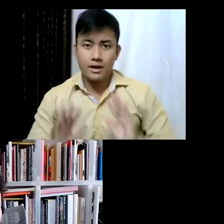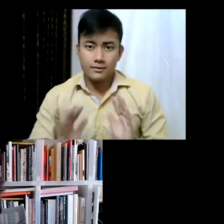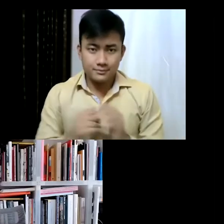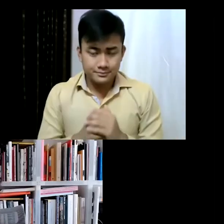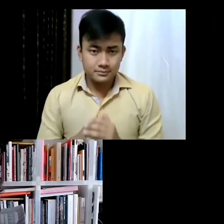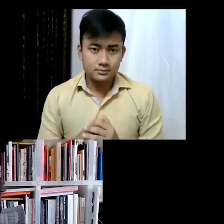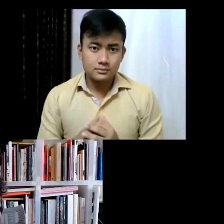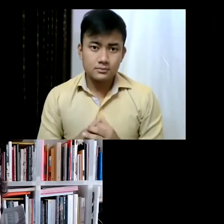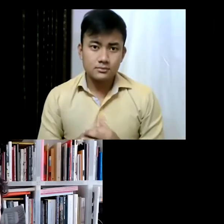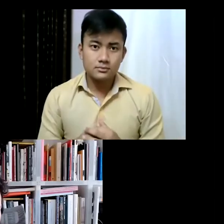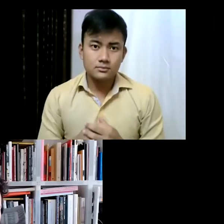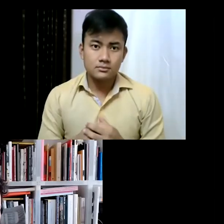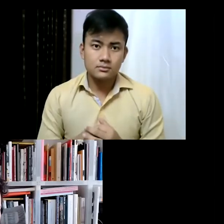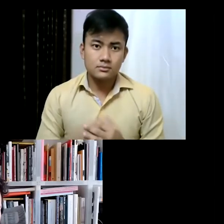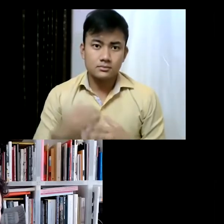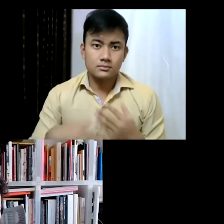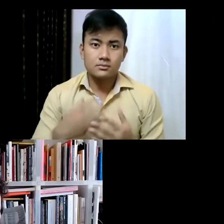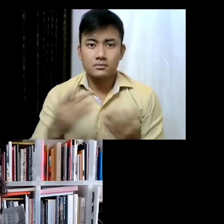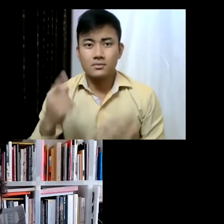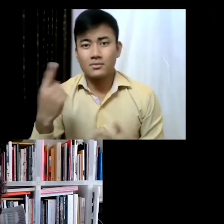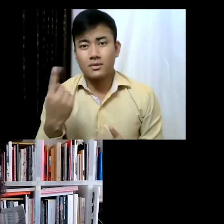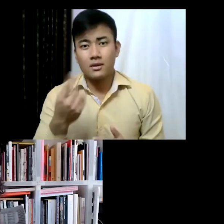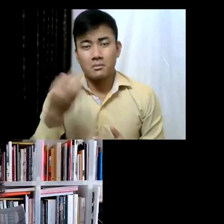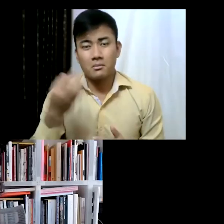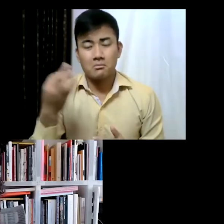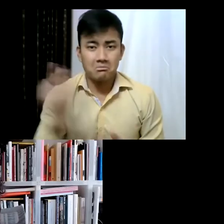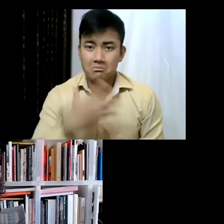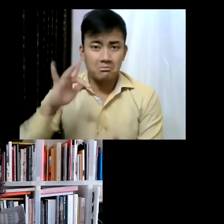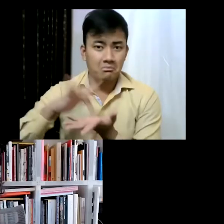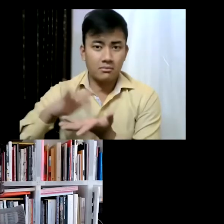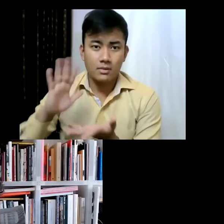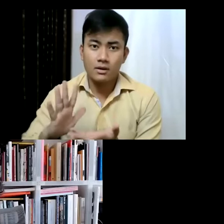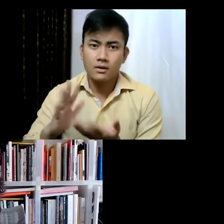It is also one of the most extraordinary art spaces; the vision for which has been led by